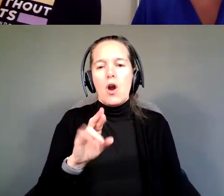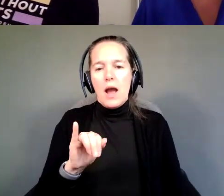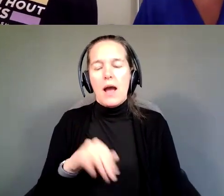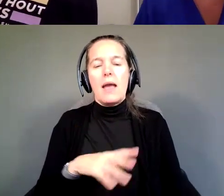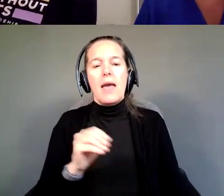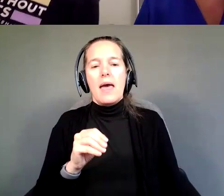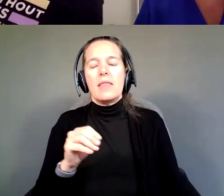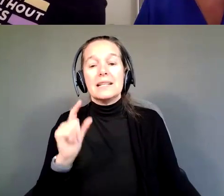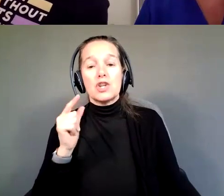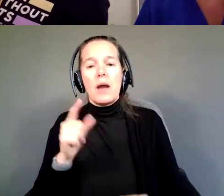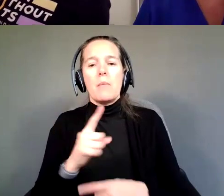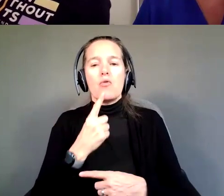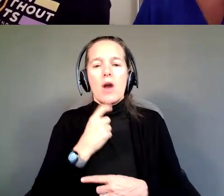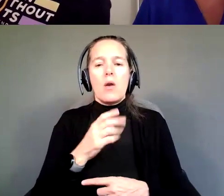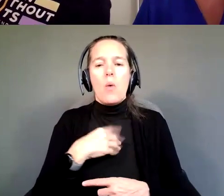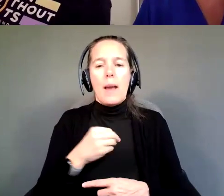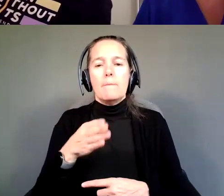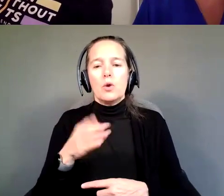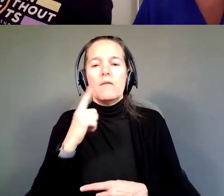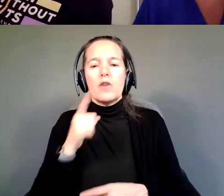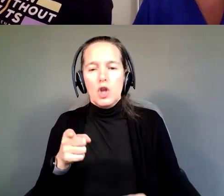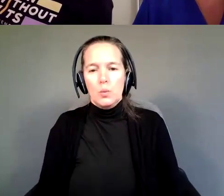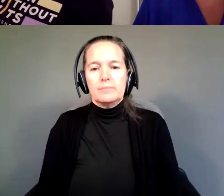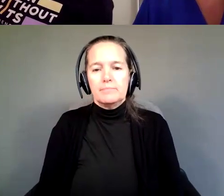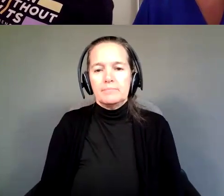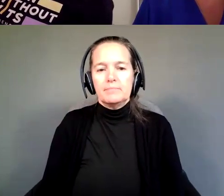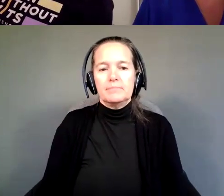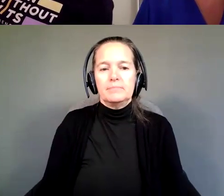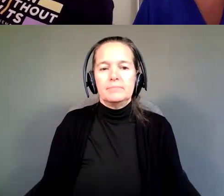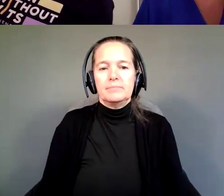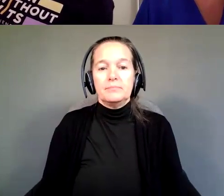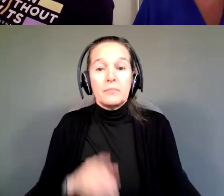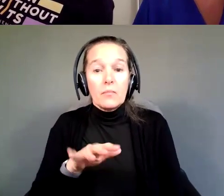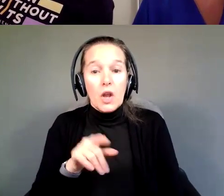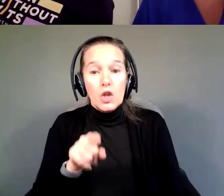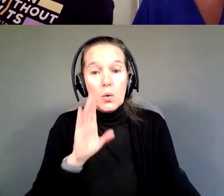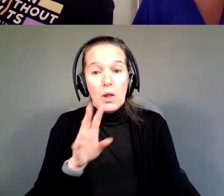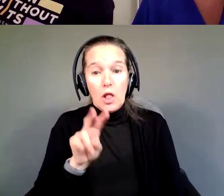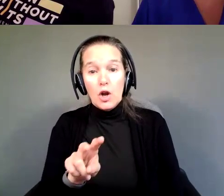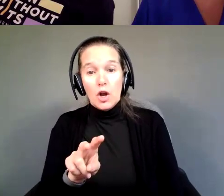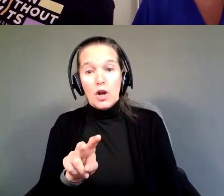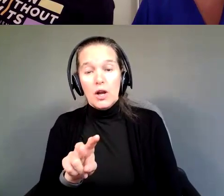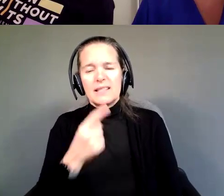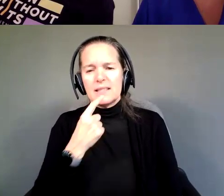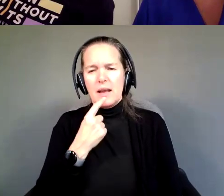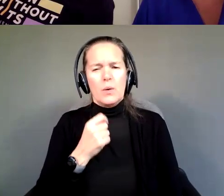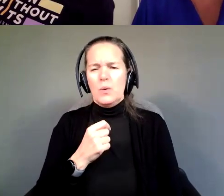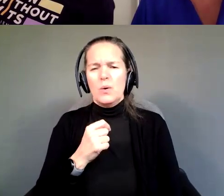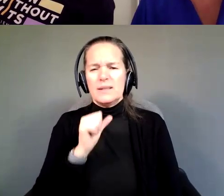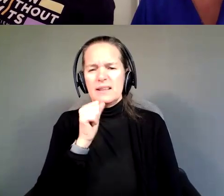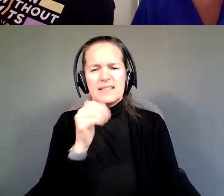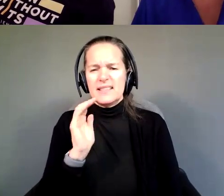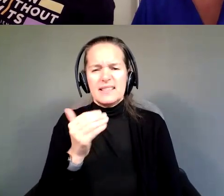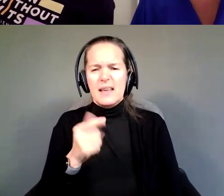And you're going to go to those and go, ooh, it doesn't seem like they're doing a lot.